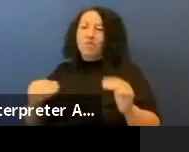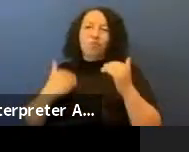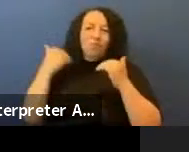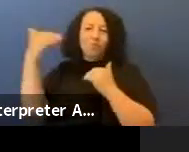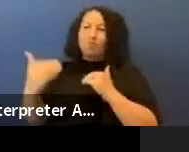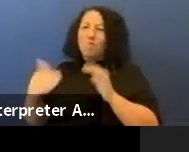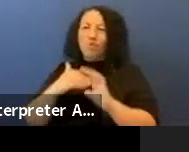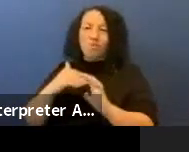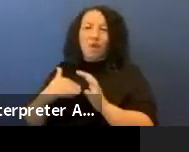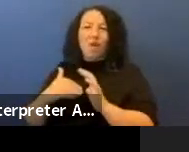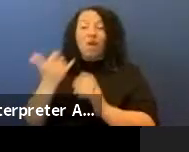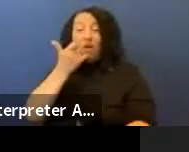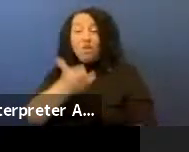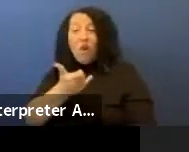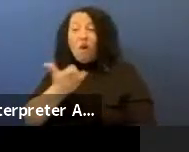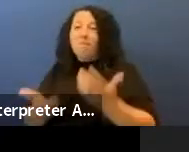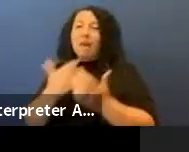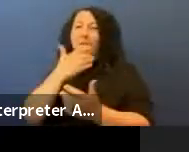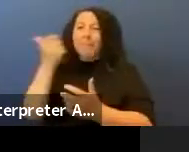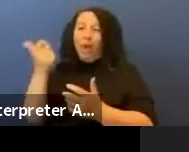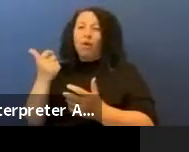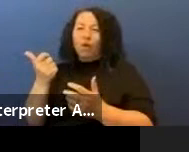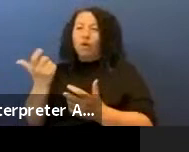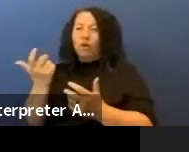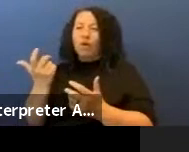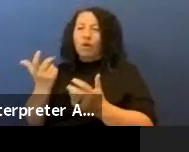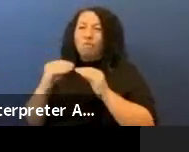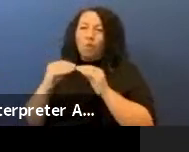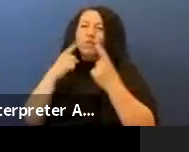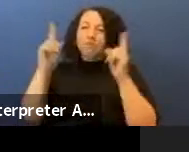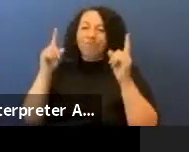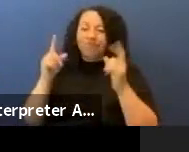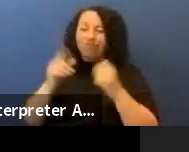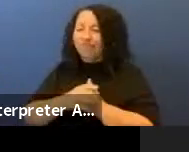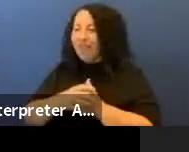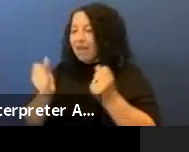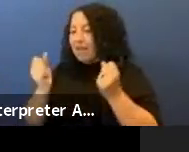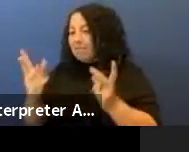might go further. And a lot of people